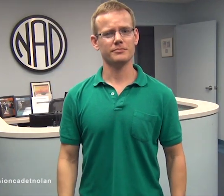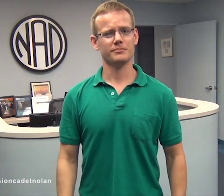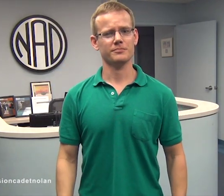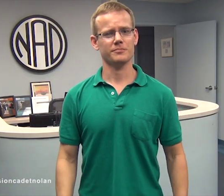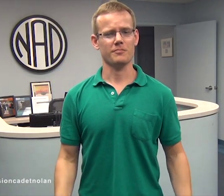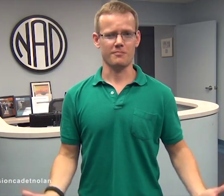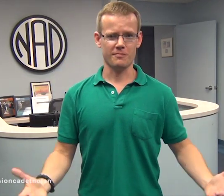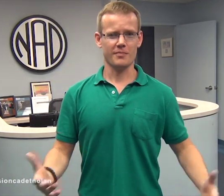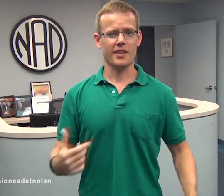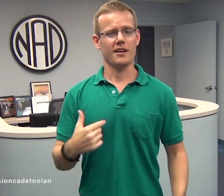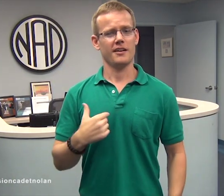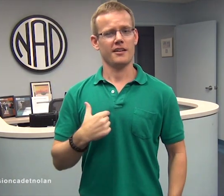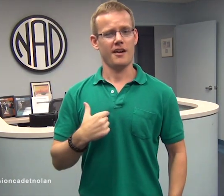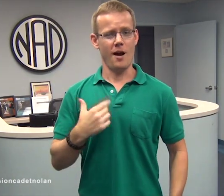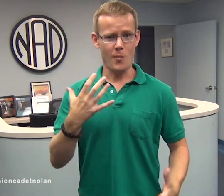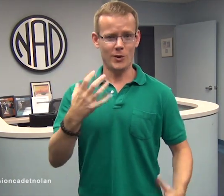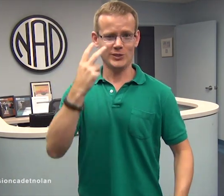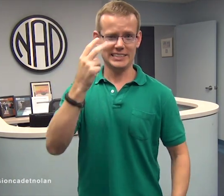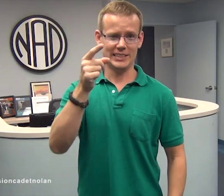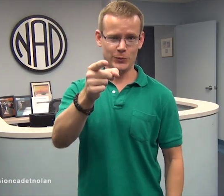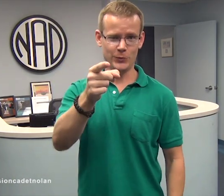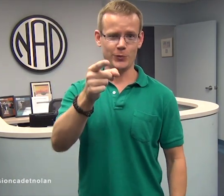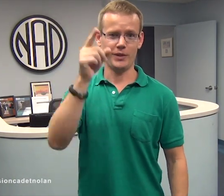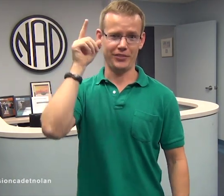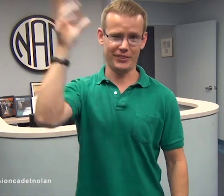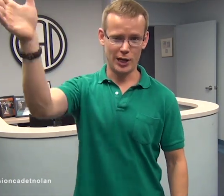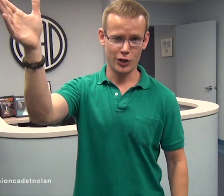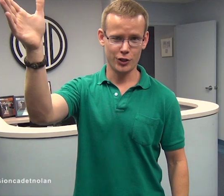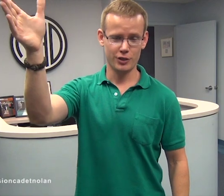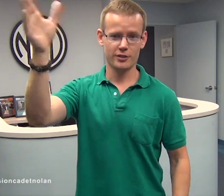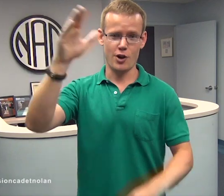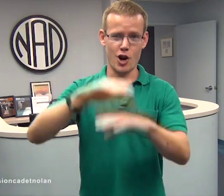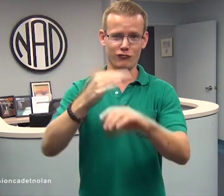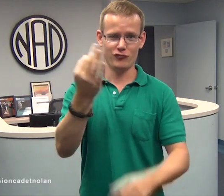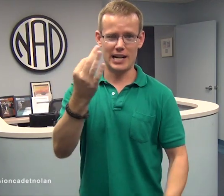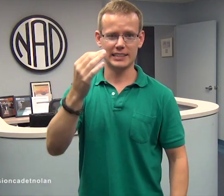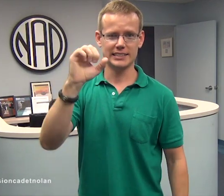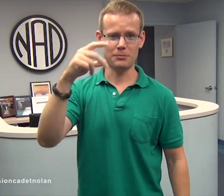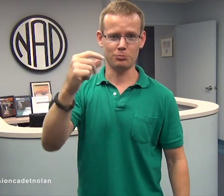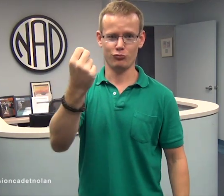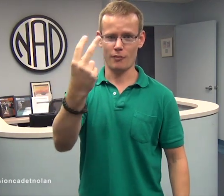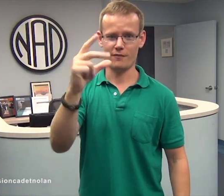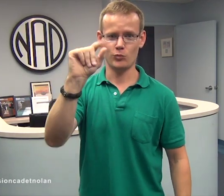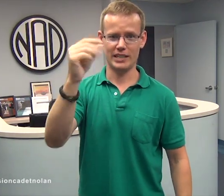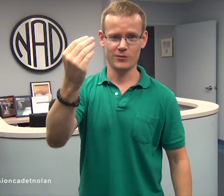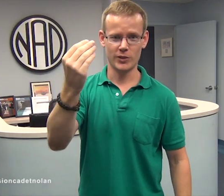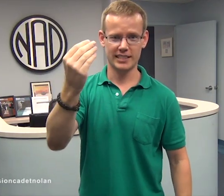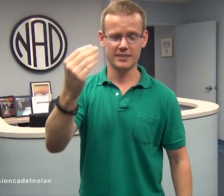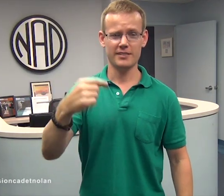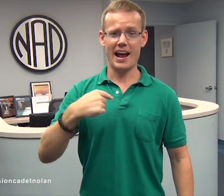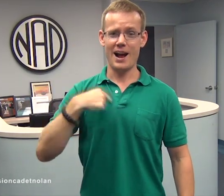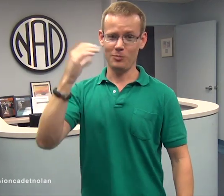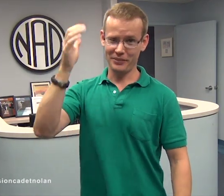I want to see you at the rally on Friday September 12, 2014.